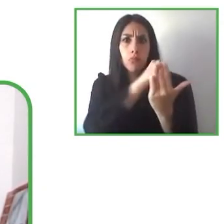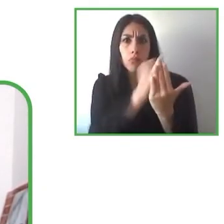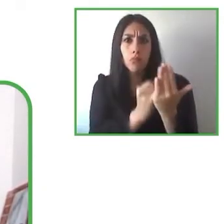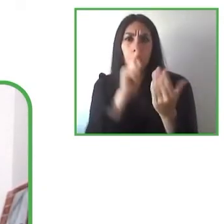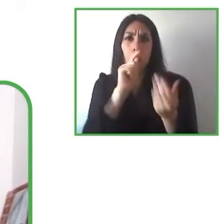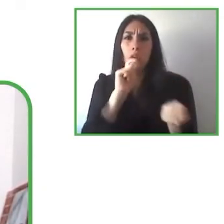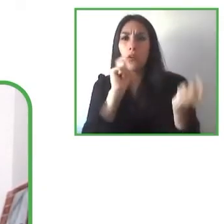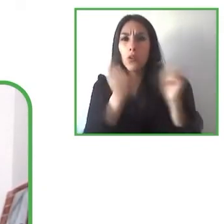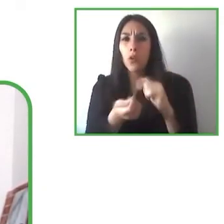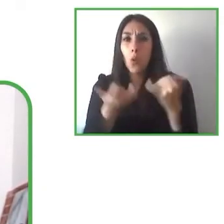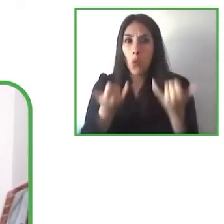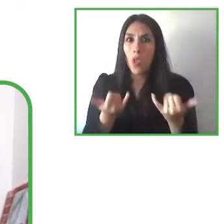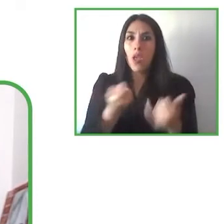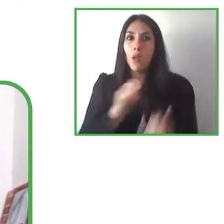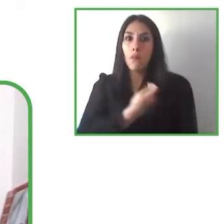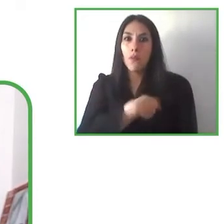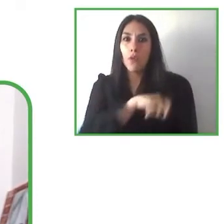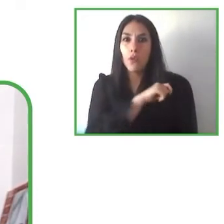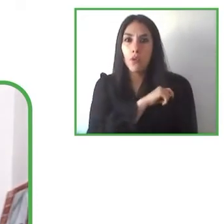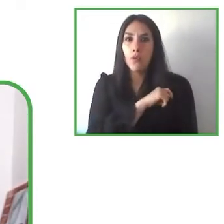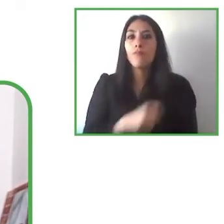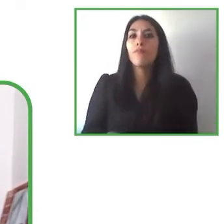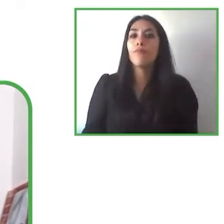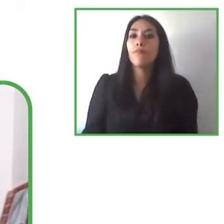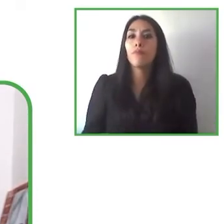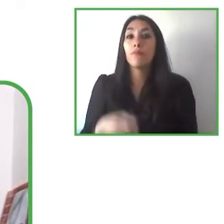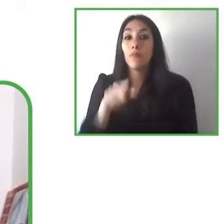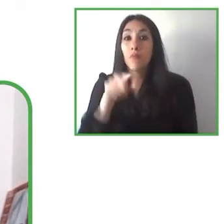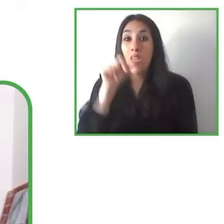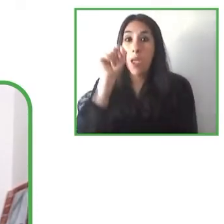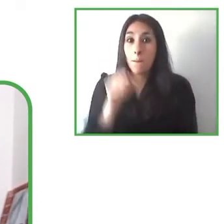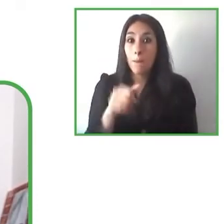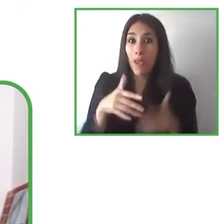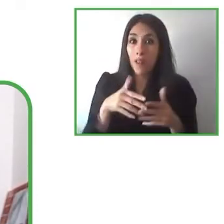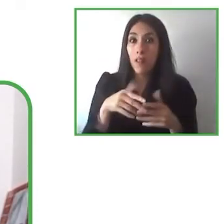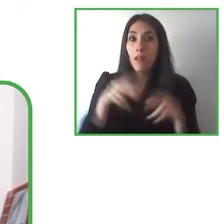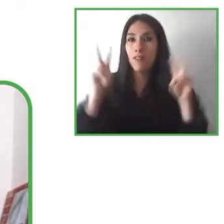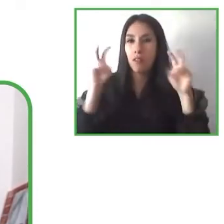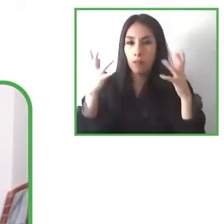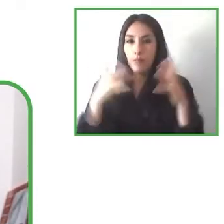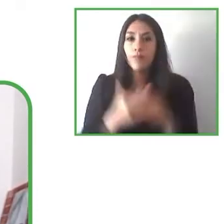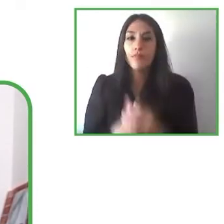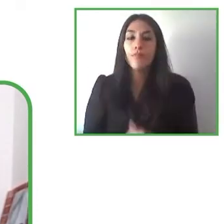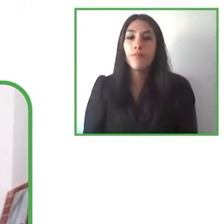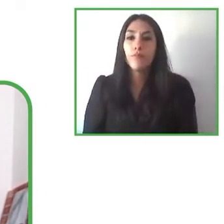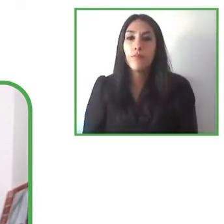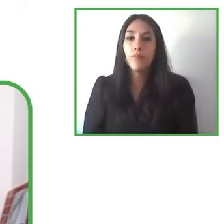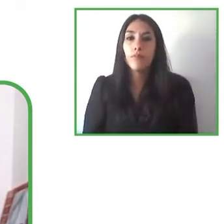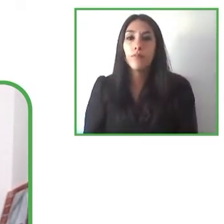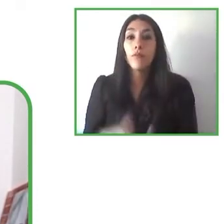doing in Latinamerica with the methodology of easy reading. And something that we have also worked is